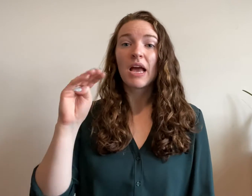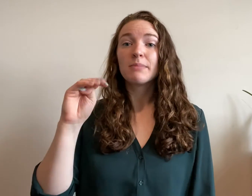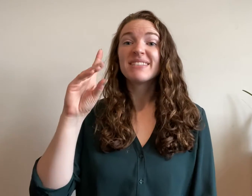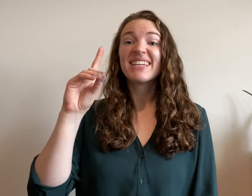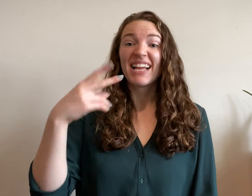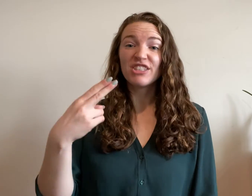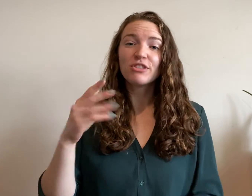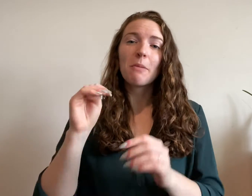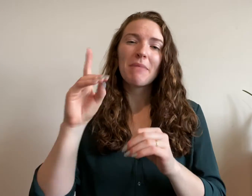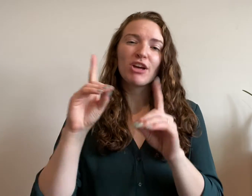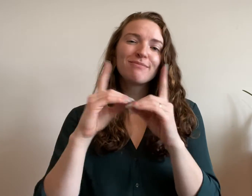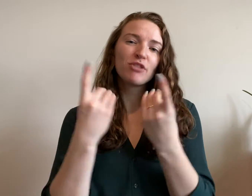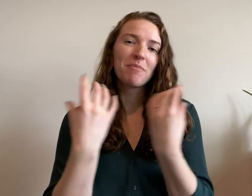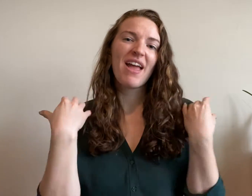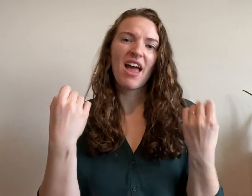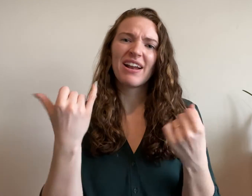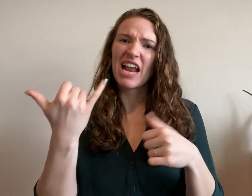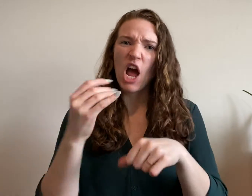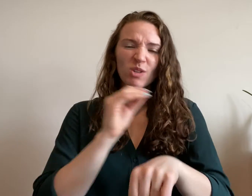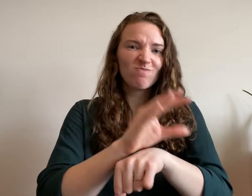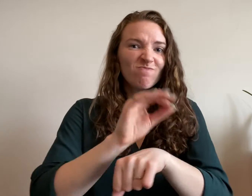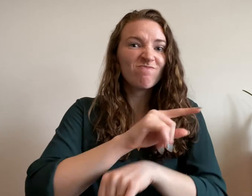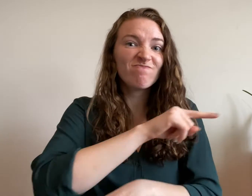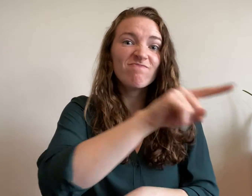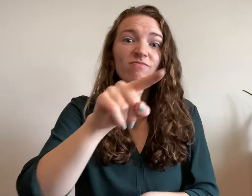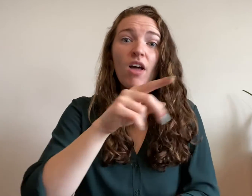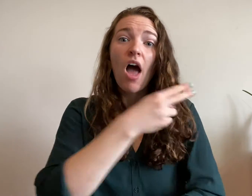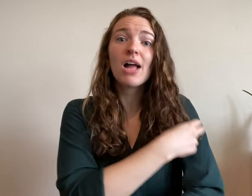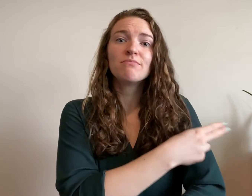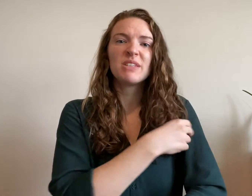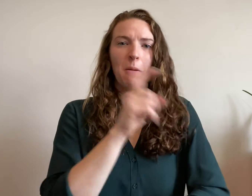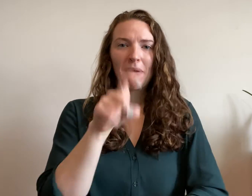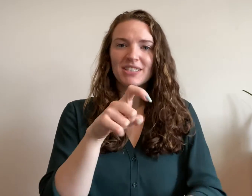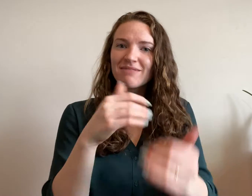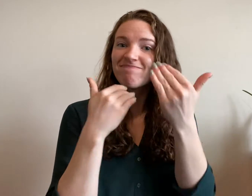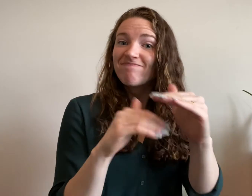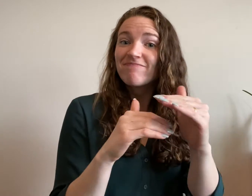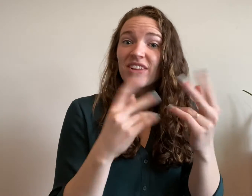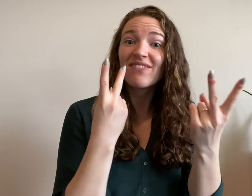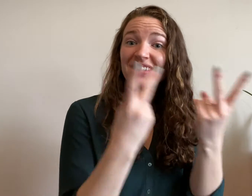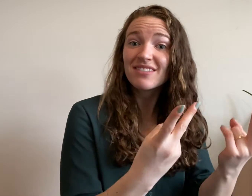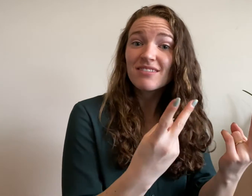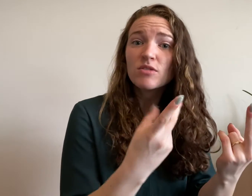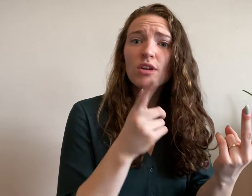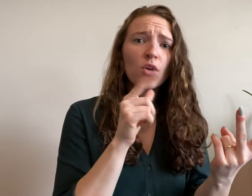Maryland Department of Health is advising hospitals to adopt procedures to limit visitation,